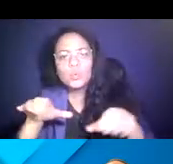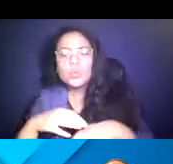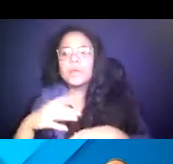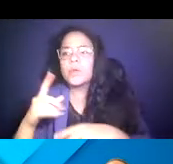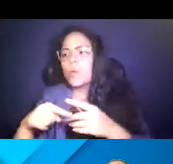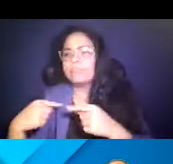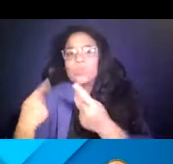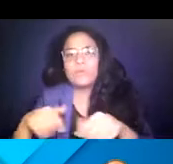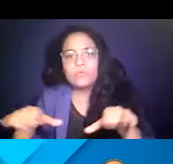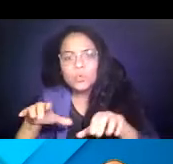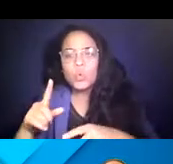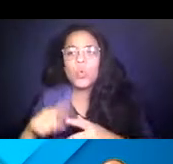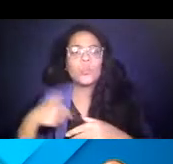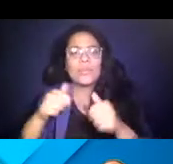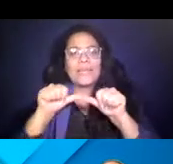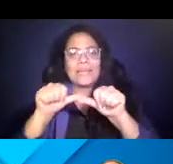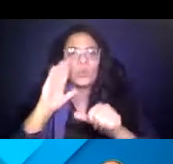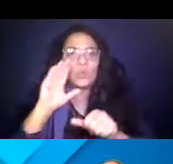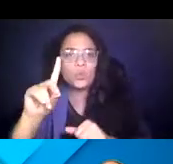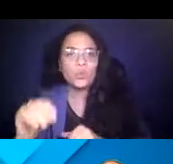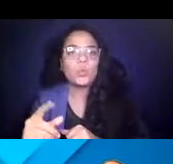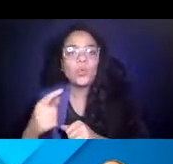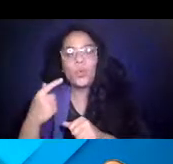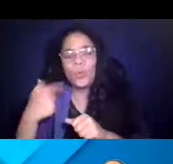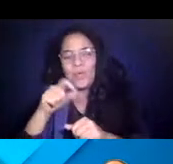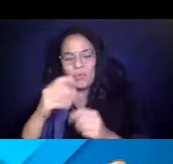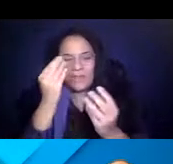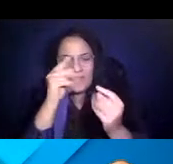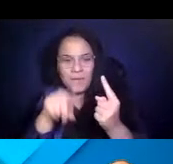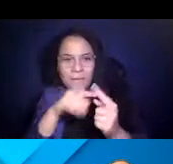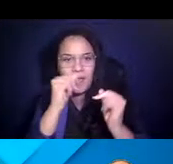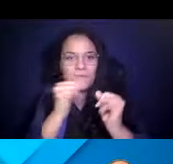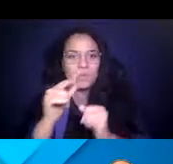14:48:05 continue to do, thinking of those individuals that are using our system that